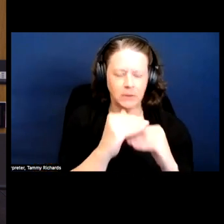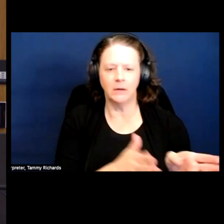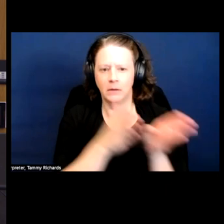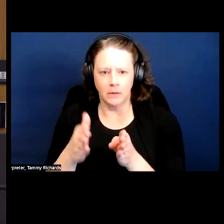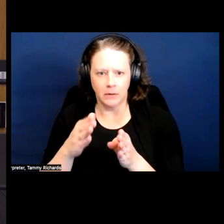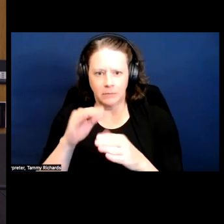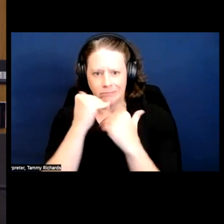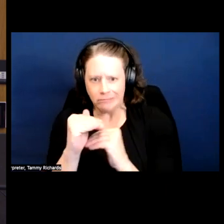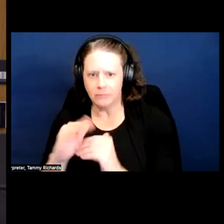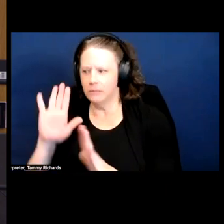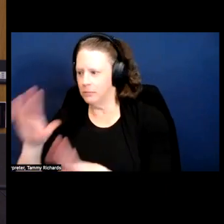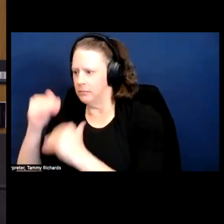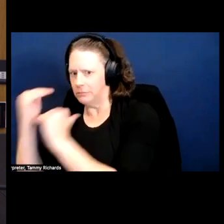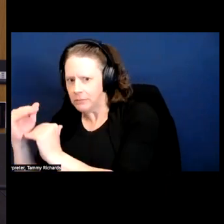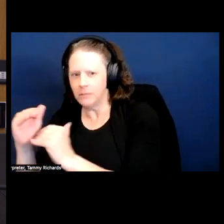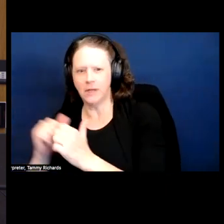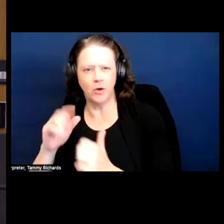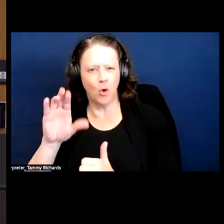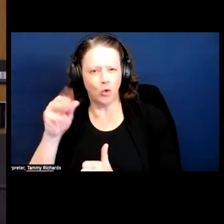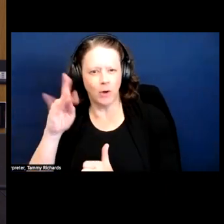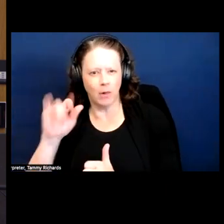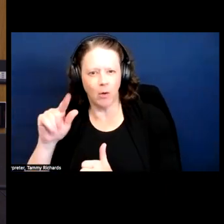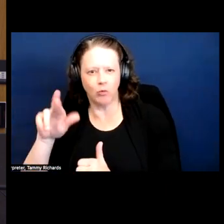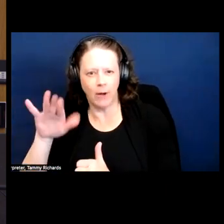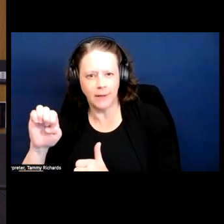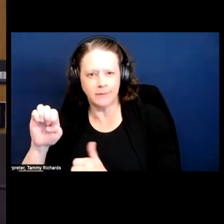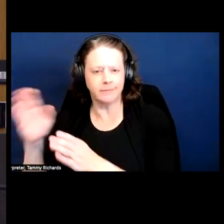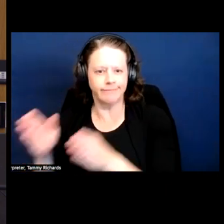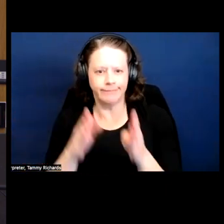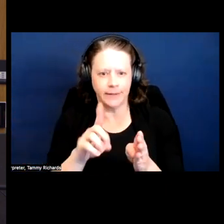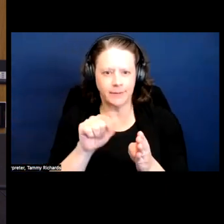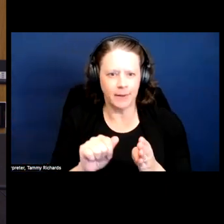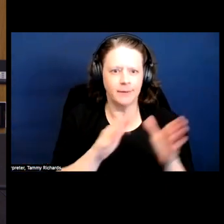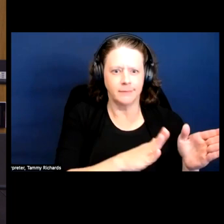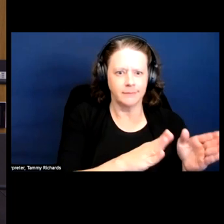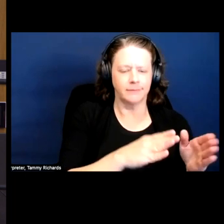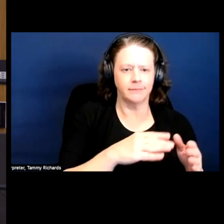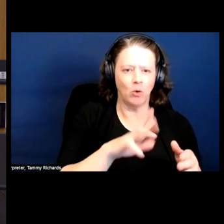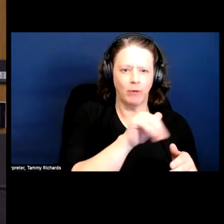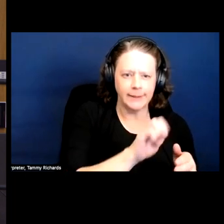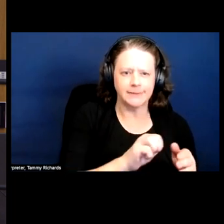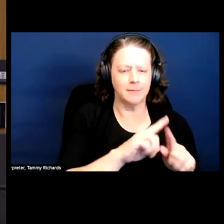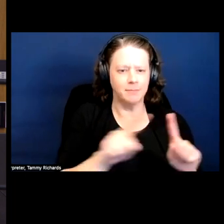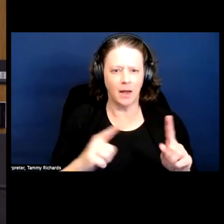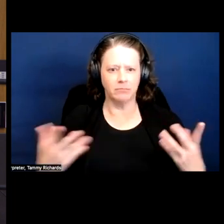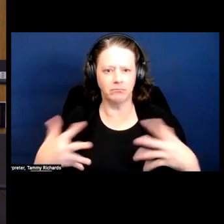And the book, I think, really tries to trouble these distinctions, right, and forces us to question them.